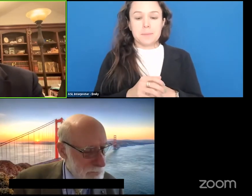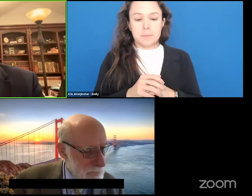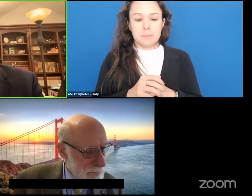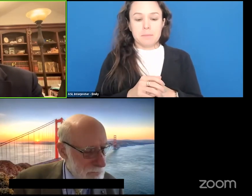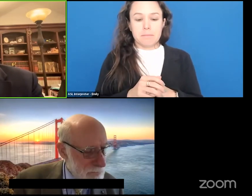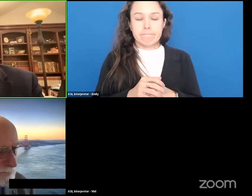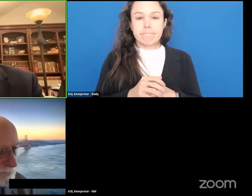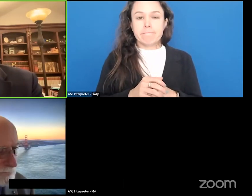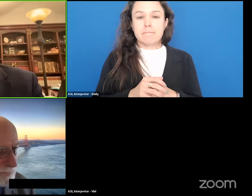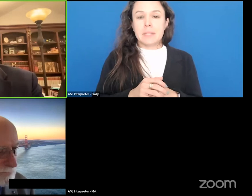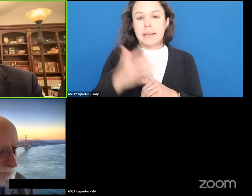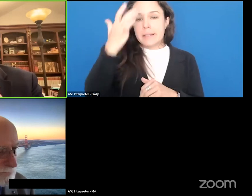user agents.